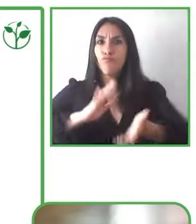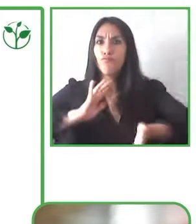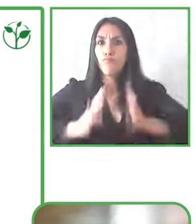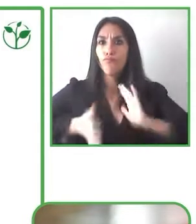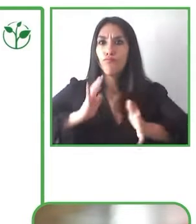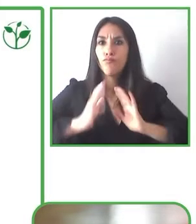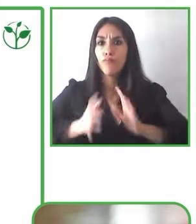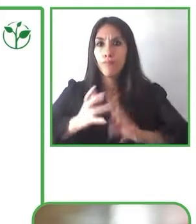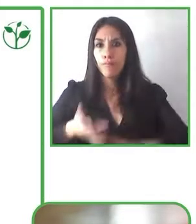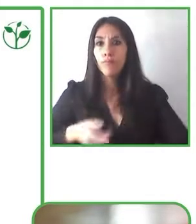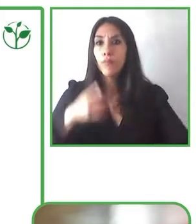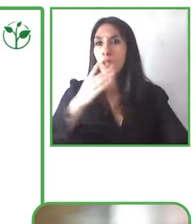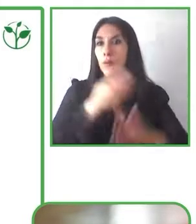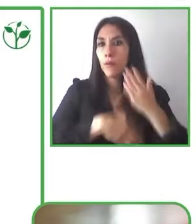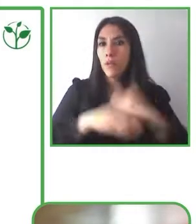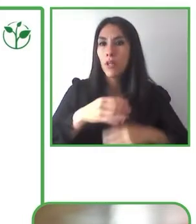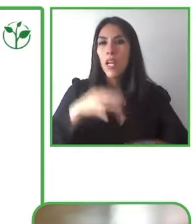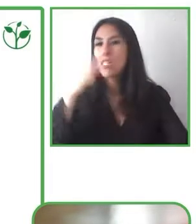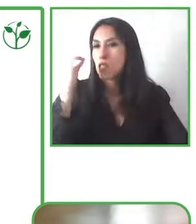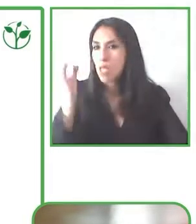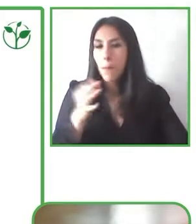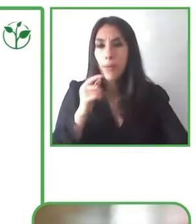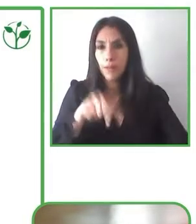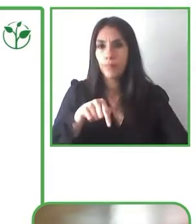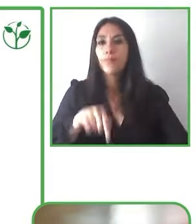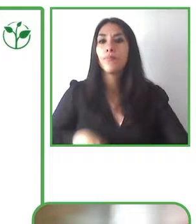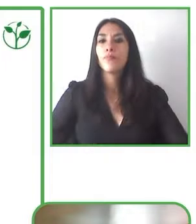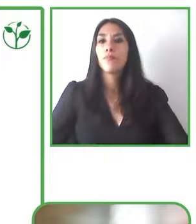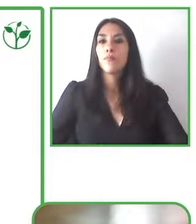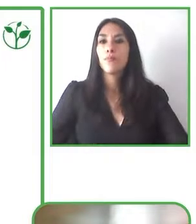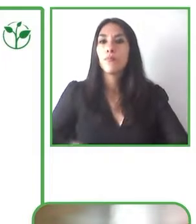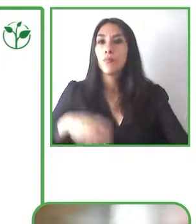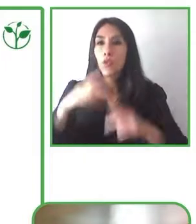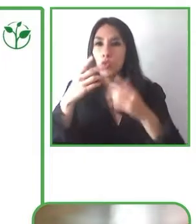training events and workshops between people with and without disabilities